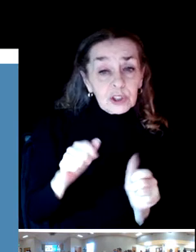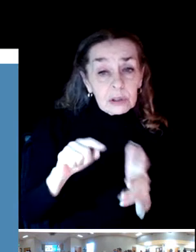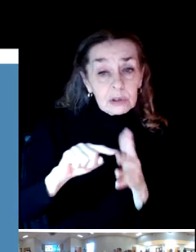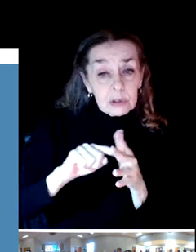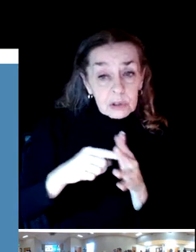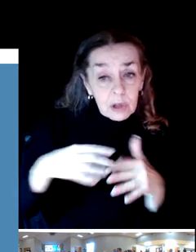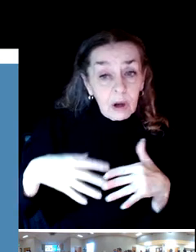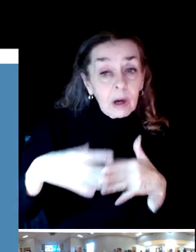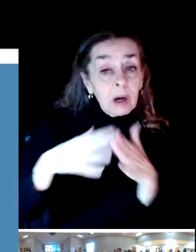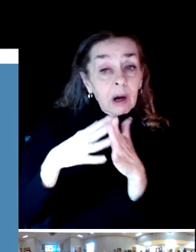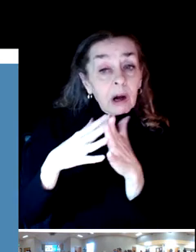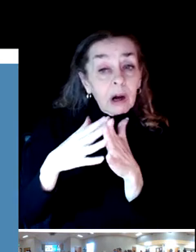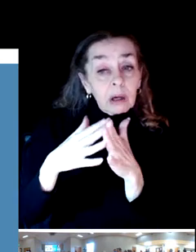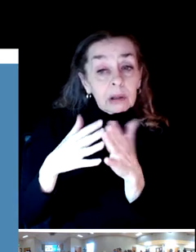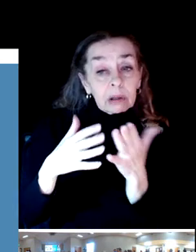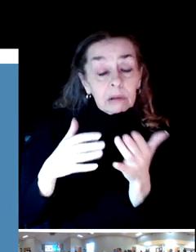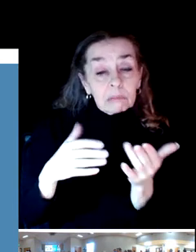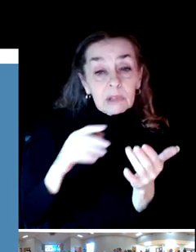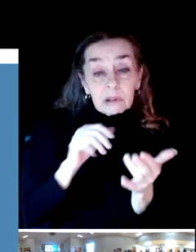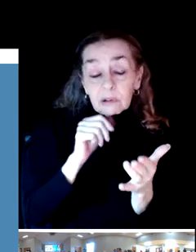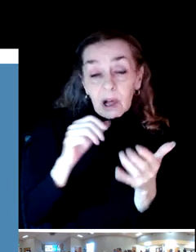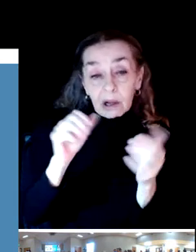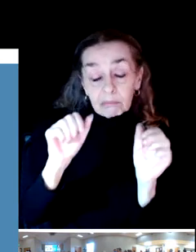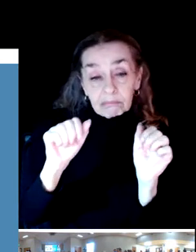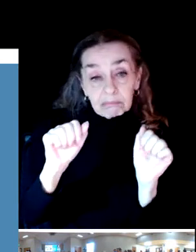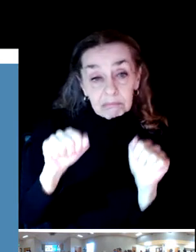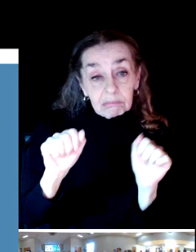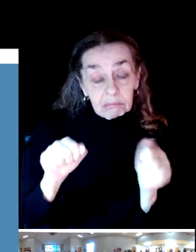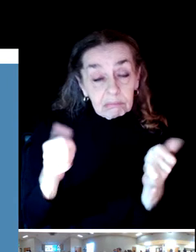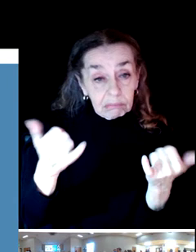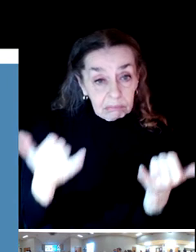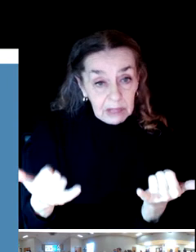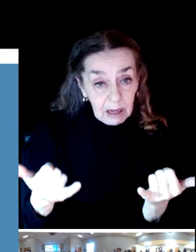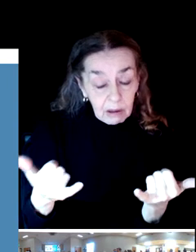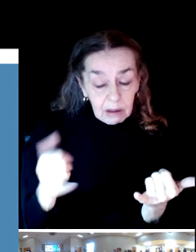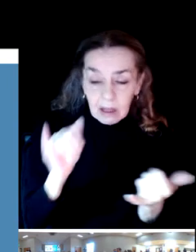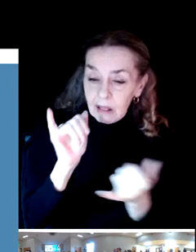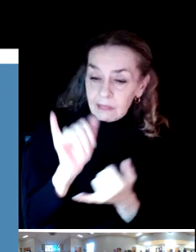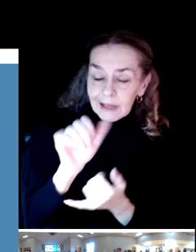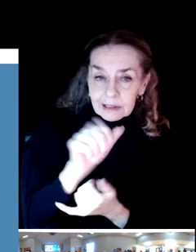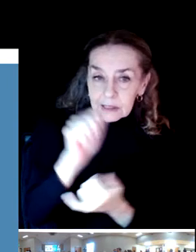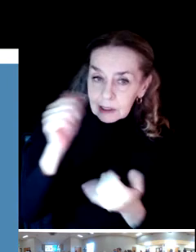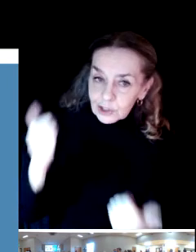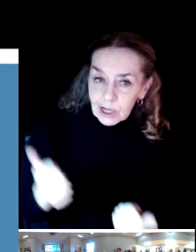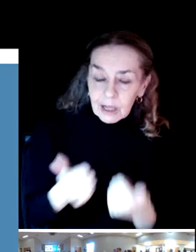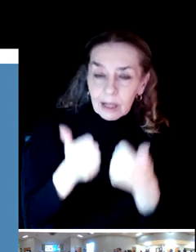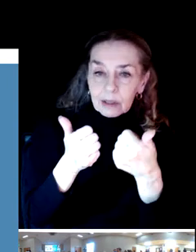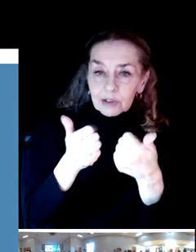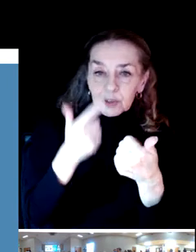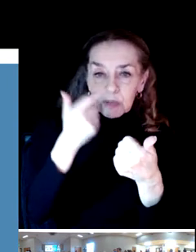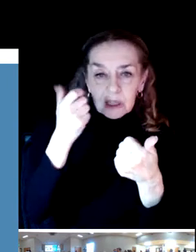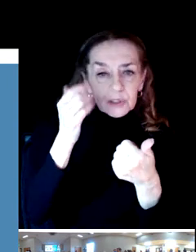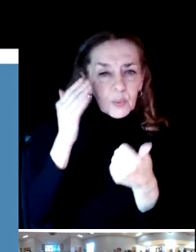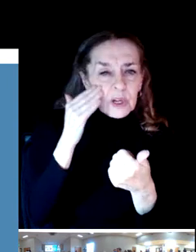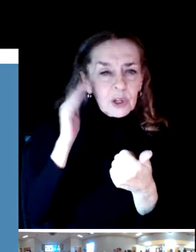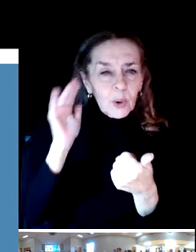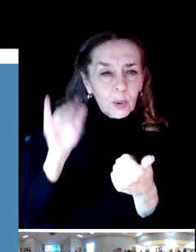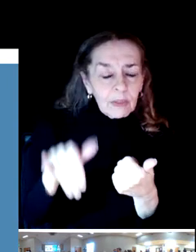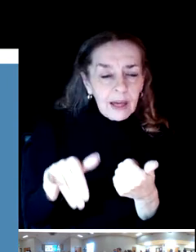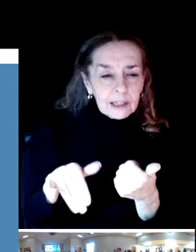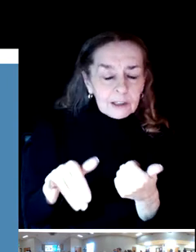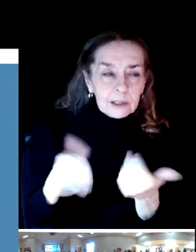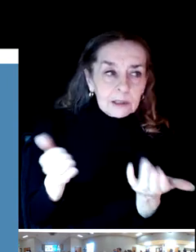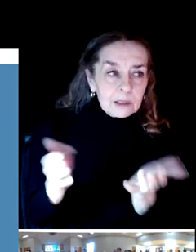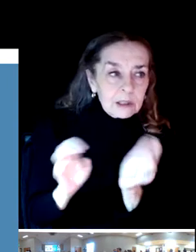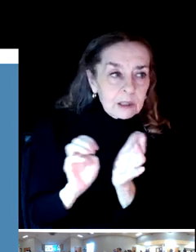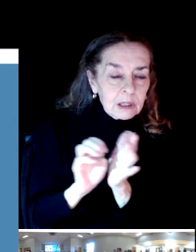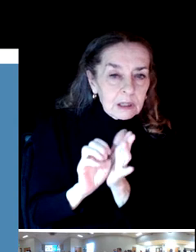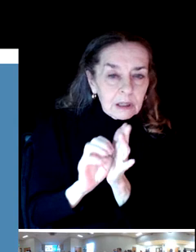It's really it's a challenge because we know that in the case of like camps and such, there